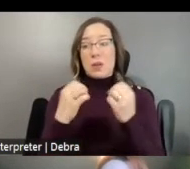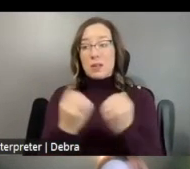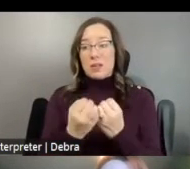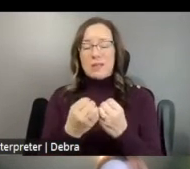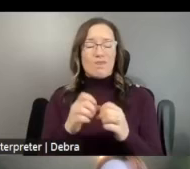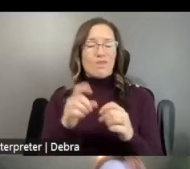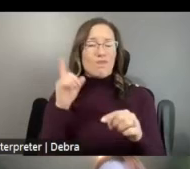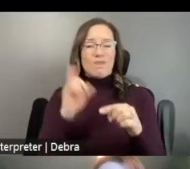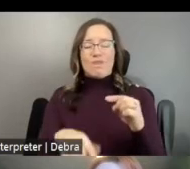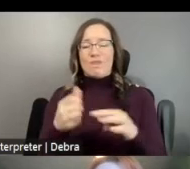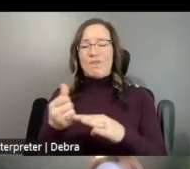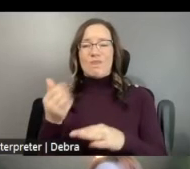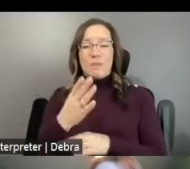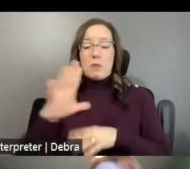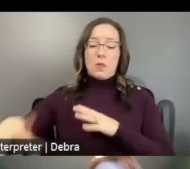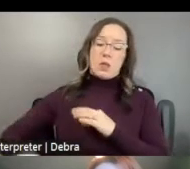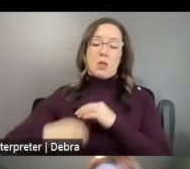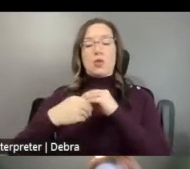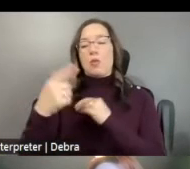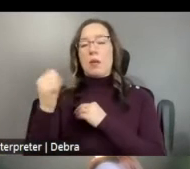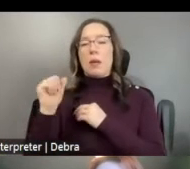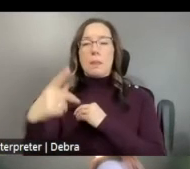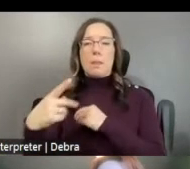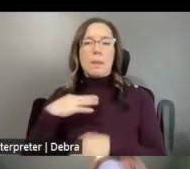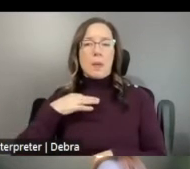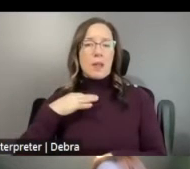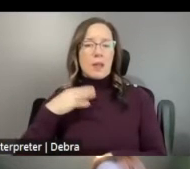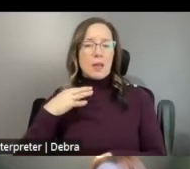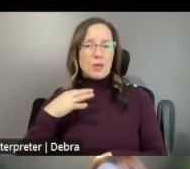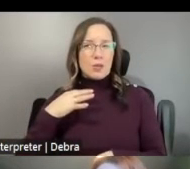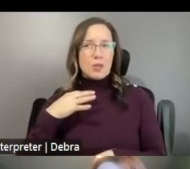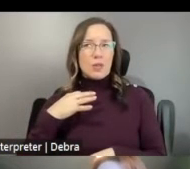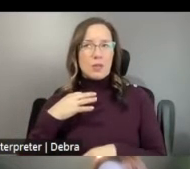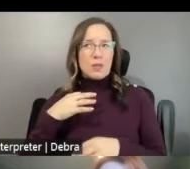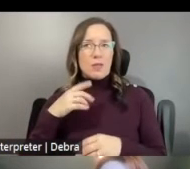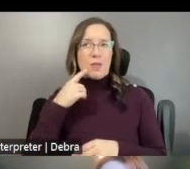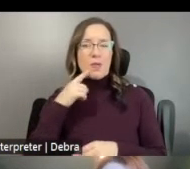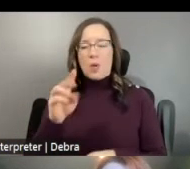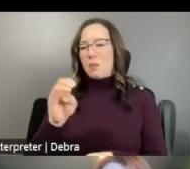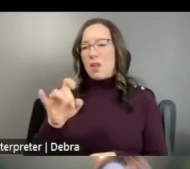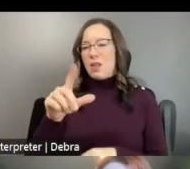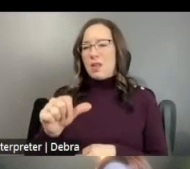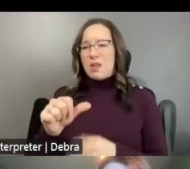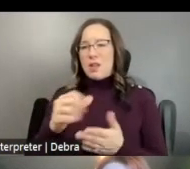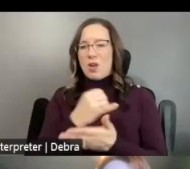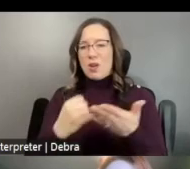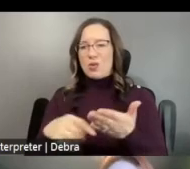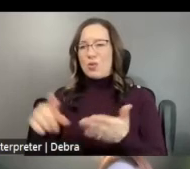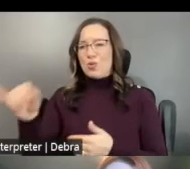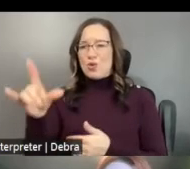SUBMIT AN ADDITIONAL GAP APPLICATION TO MEDIA ARTS AT THE JULY DEADLINE. WE WANT TO BE SURE